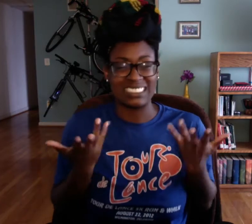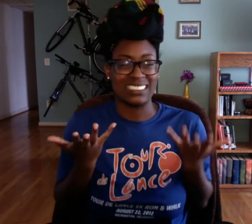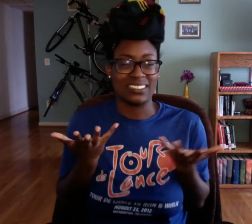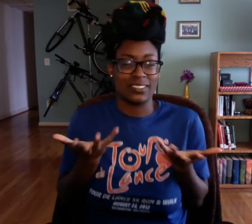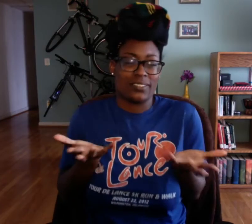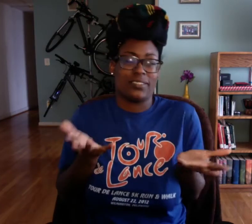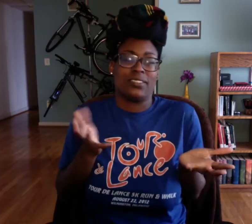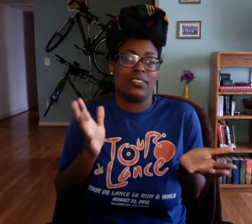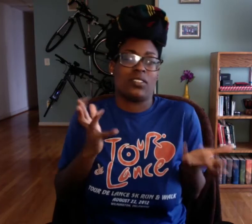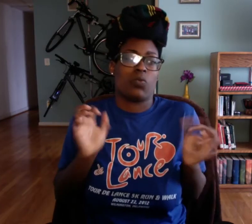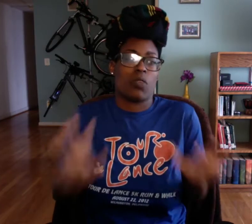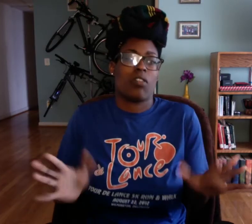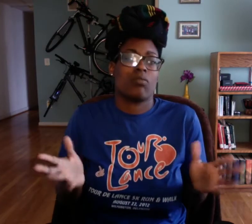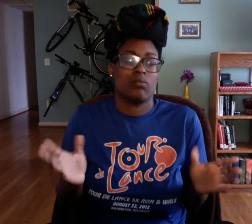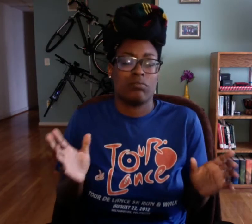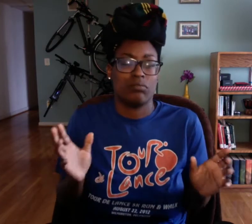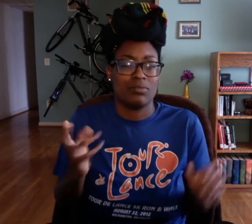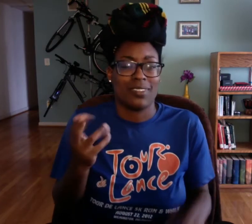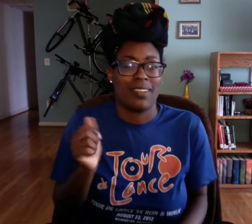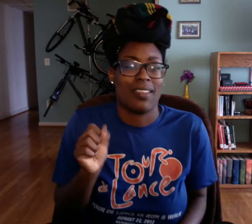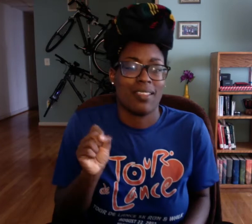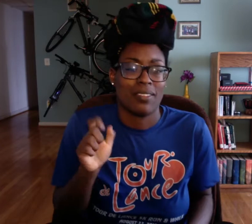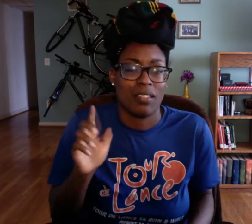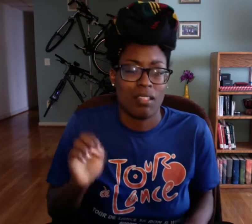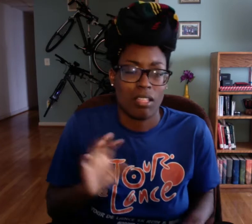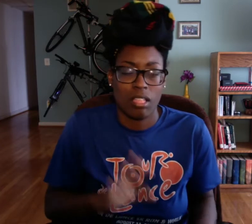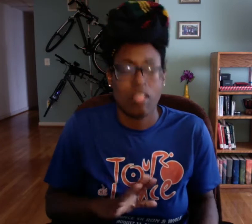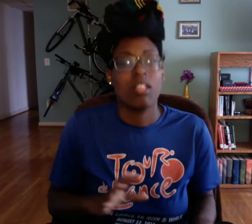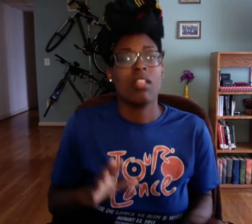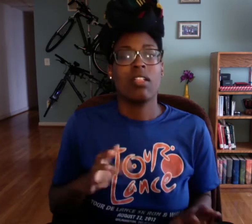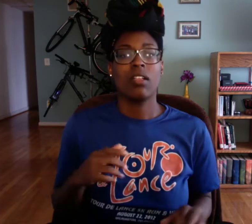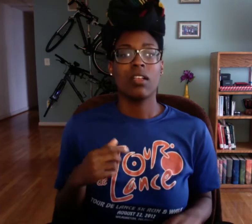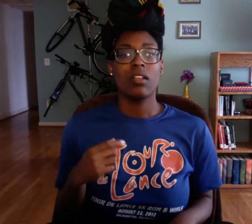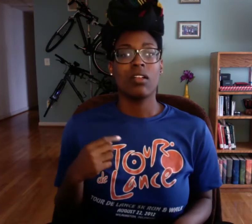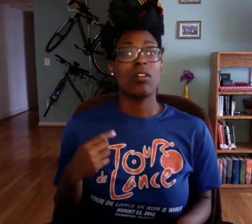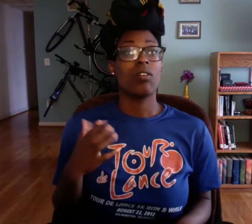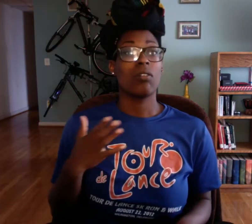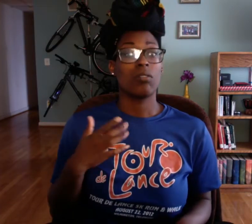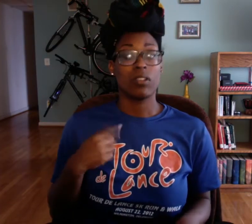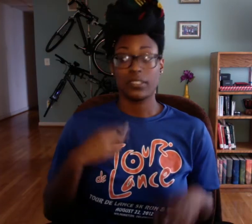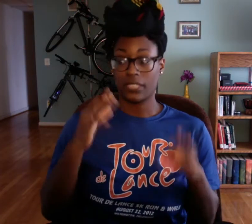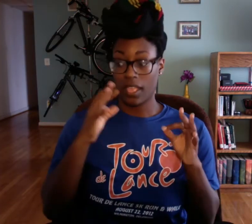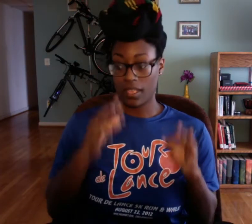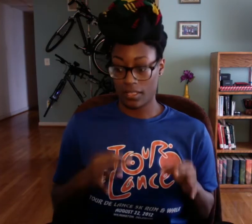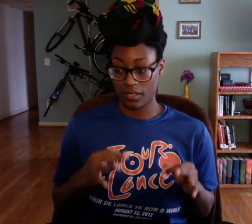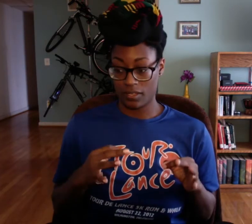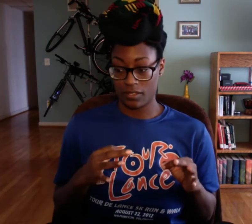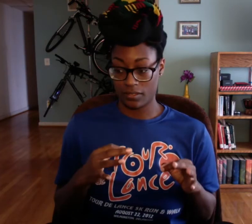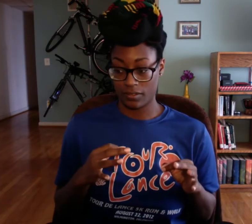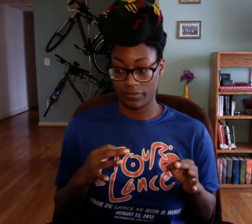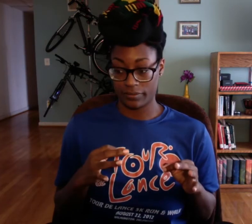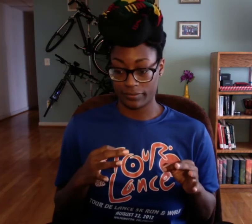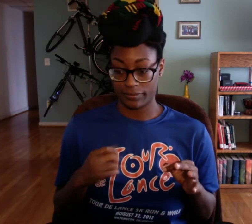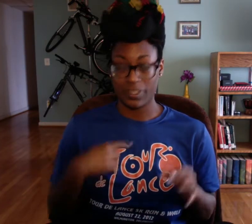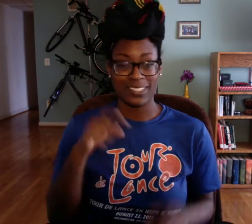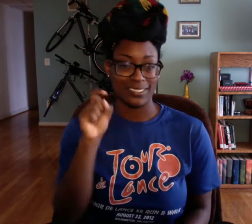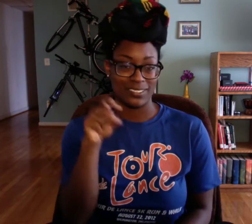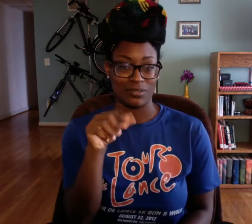So I didn't really feel like parsing through all the information in my calendar I decided